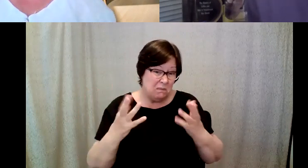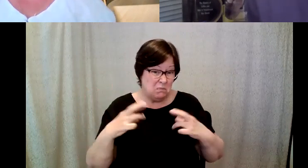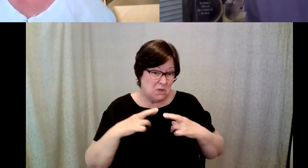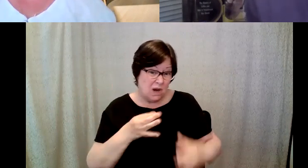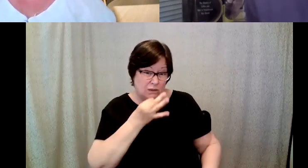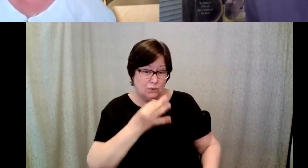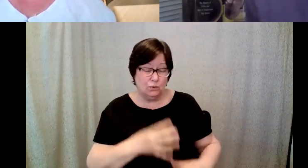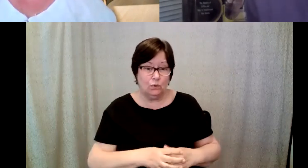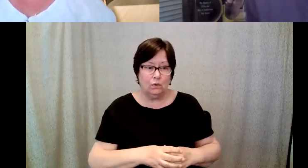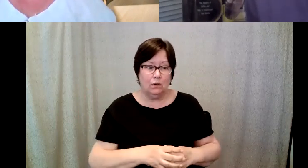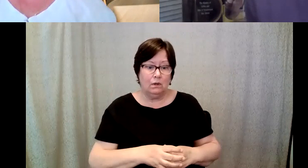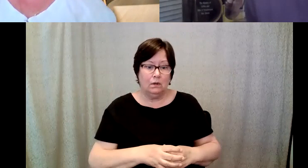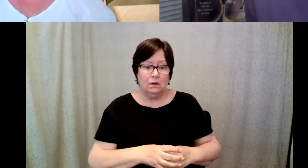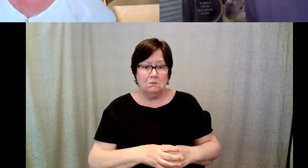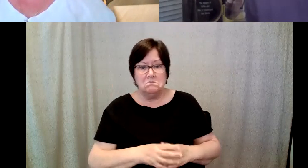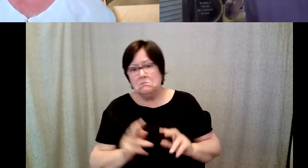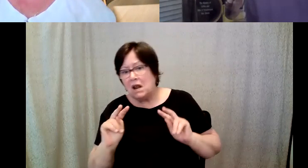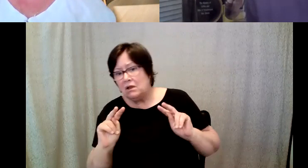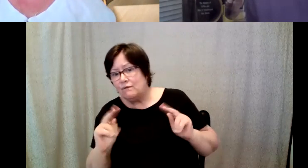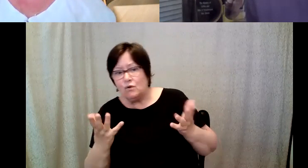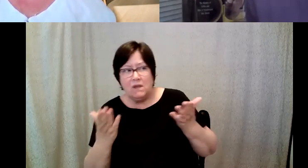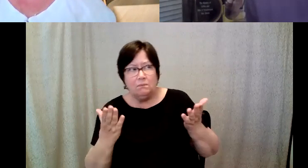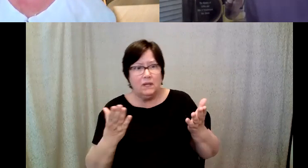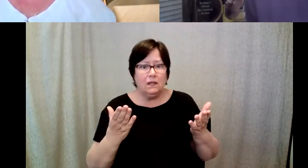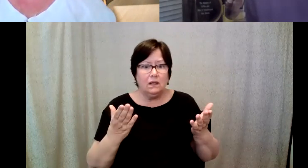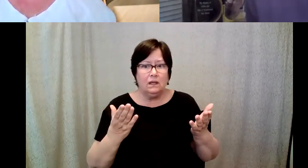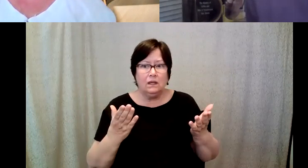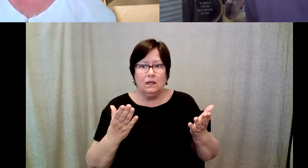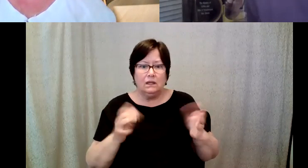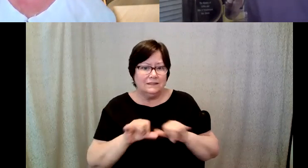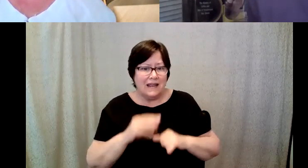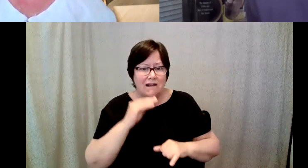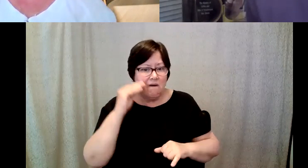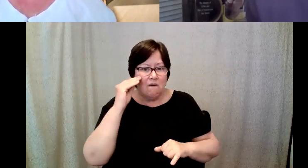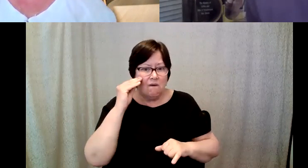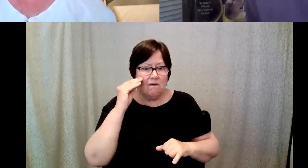at the prospect of. D. Major Cohen: Potentially being home and not really being able to work but working